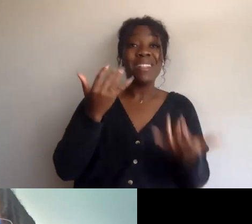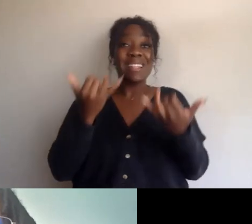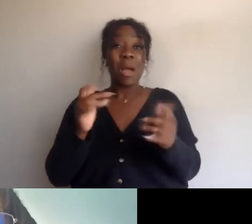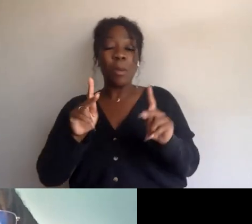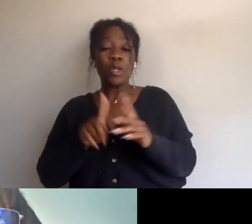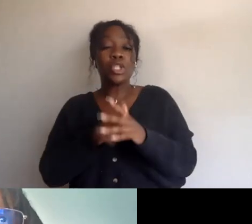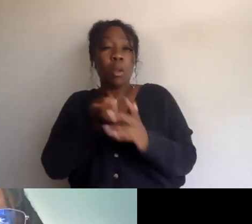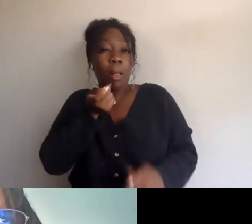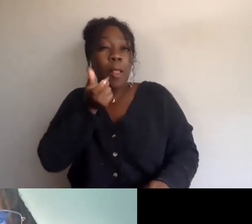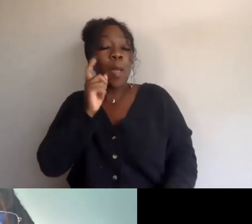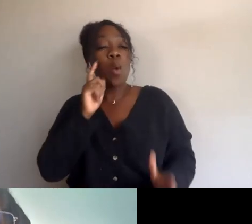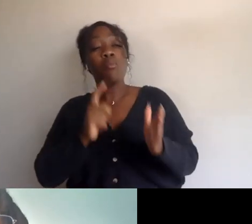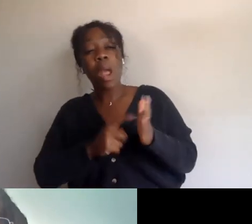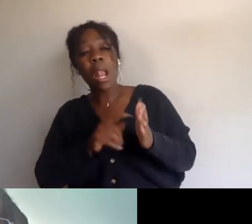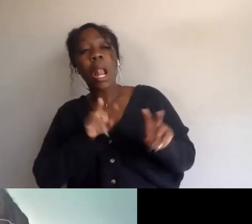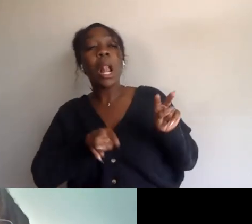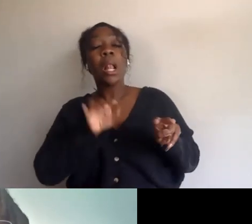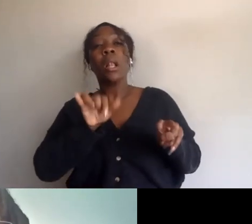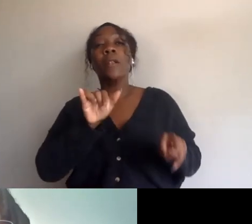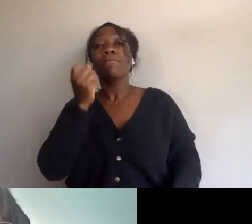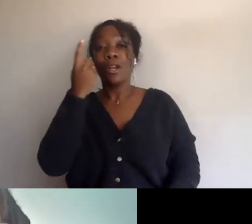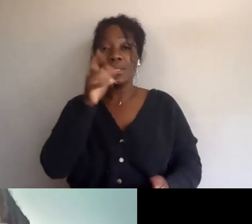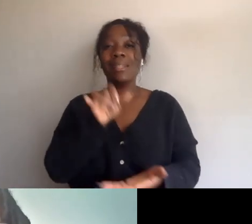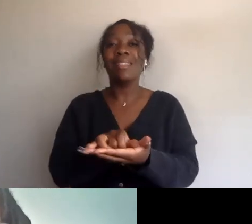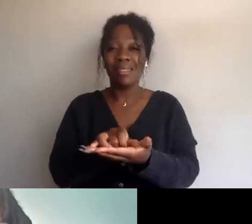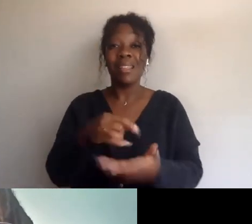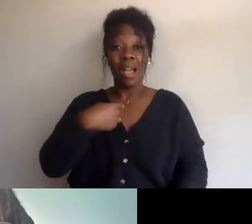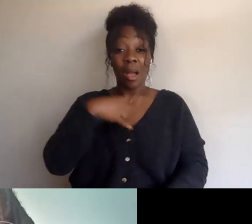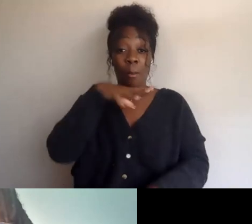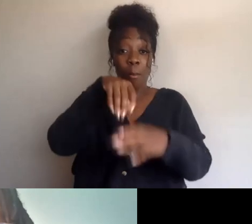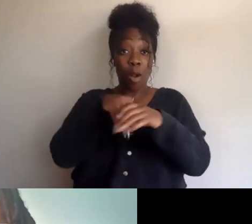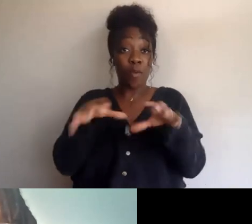I'm part of a group of people who in 2017 began